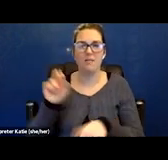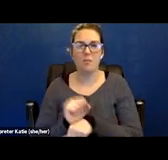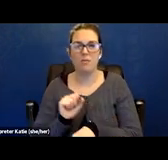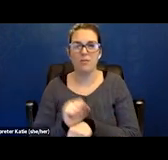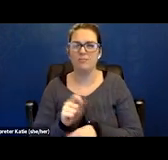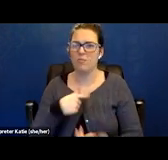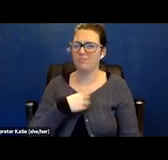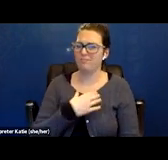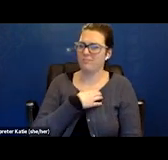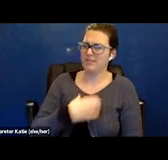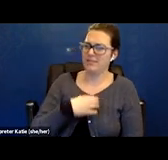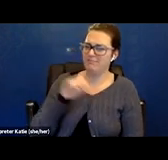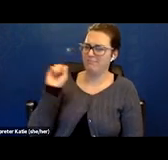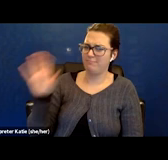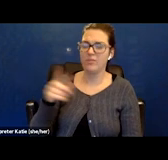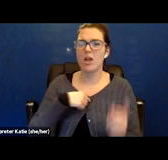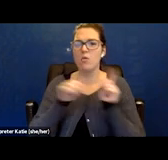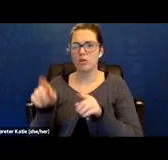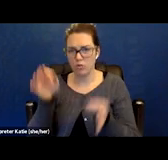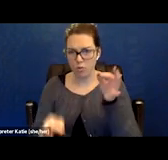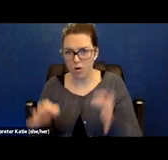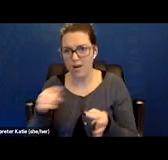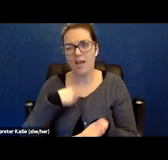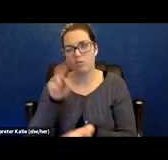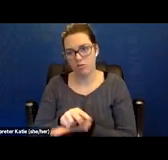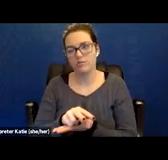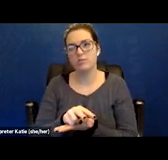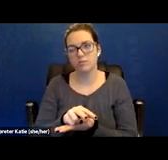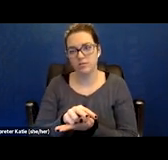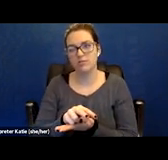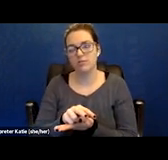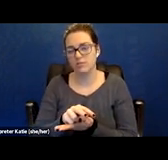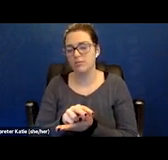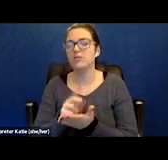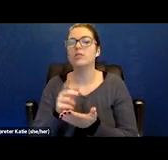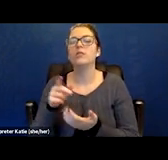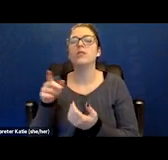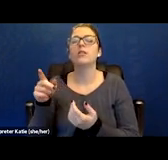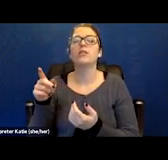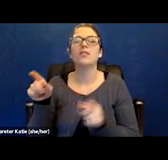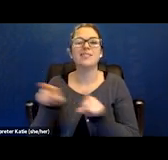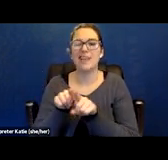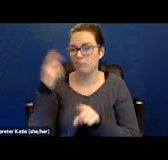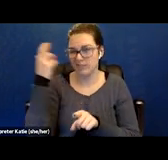went to court, lost it for the same reasons again. They approved it, then they disapproved it.